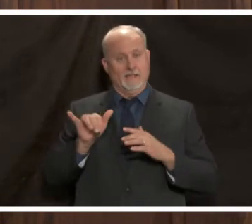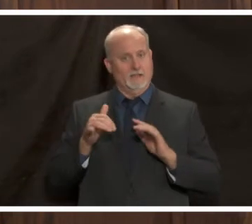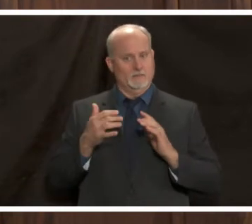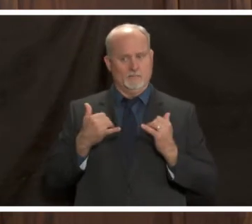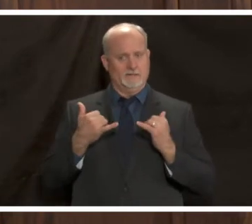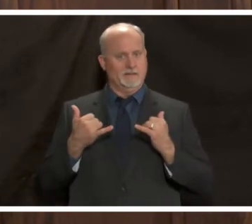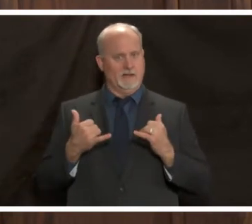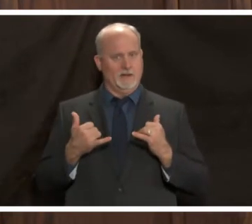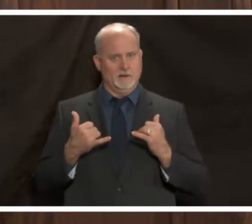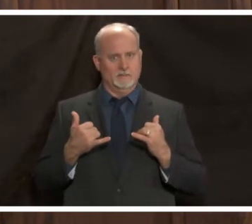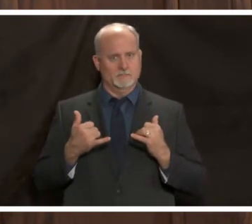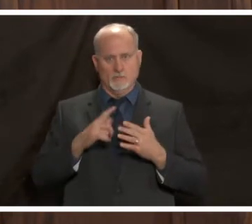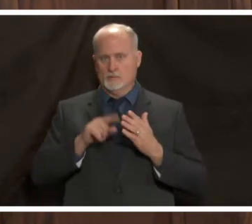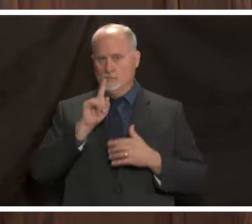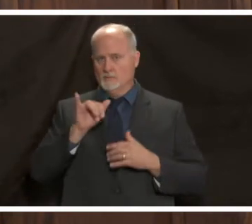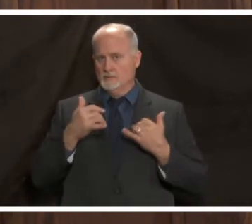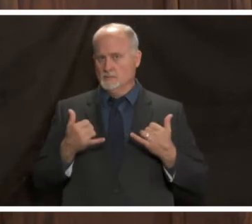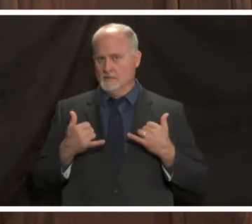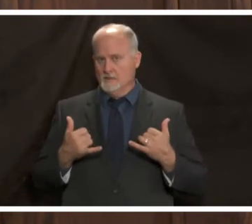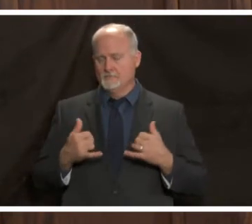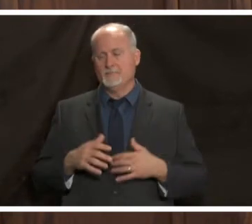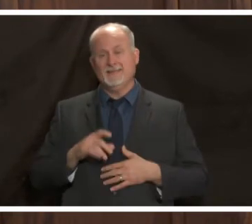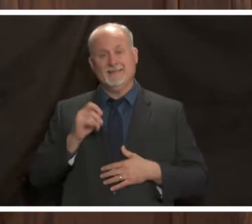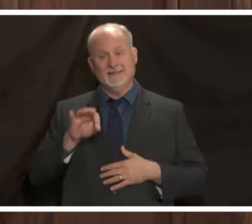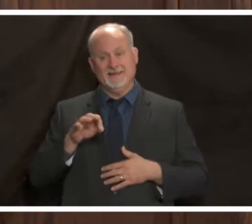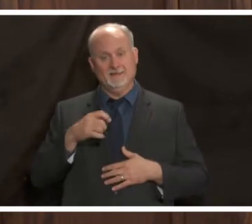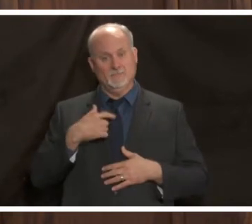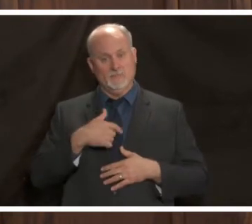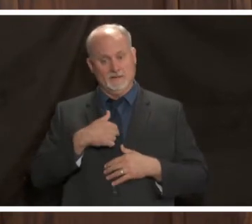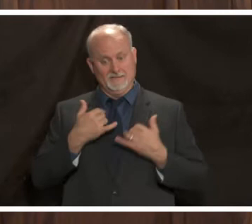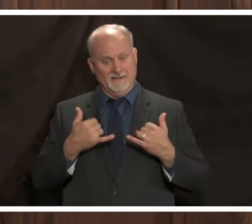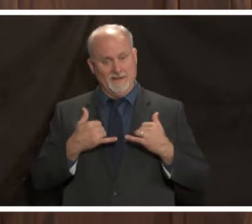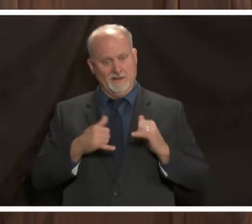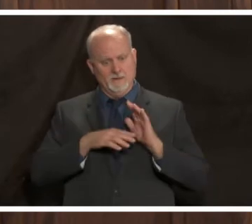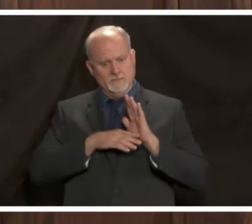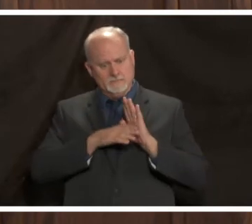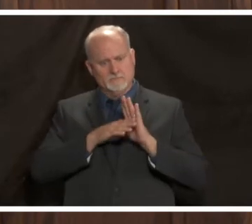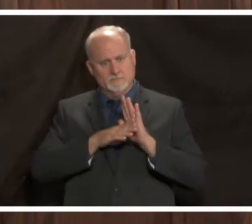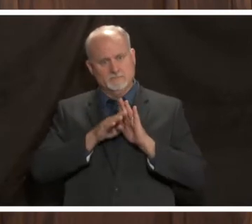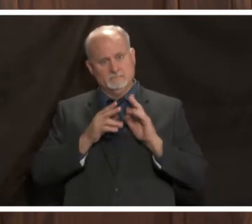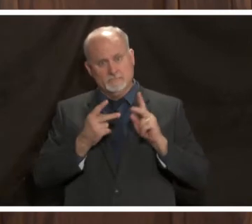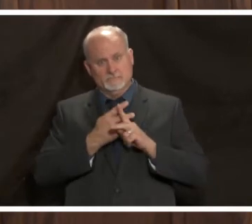today if we continue to have an increase in coveted patients then more and more those